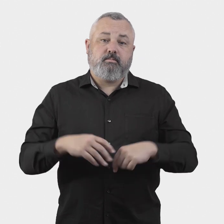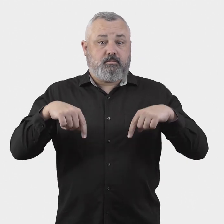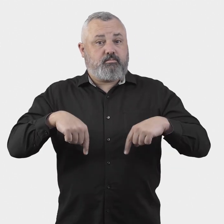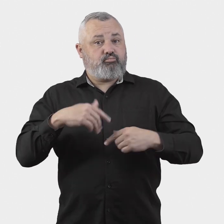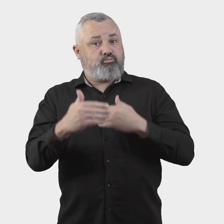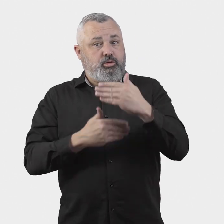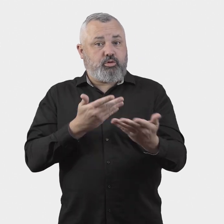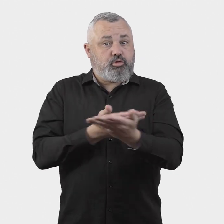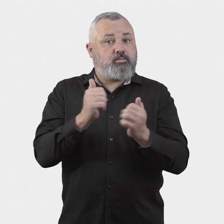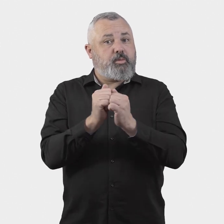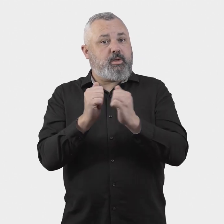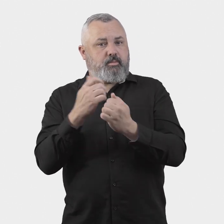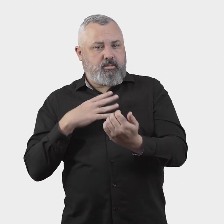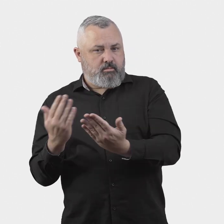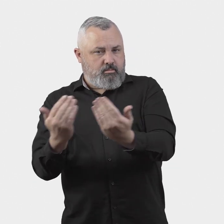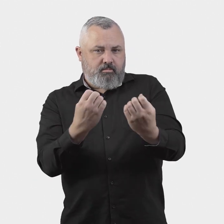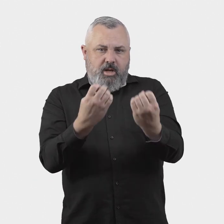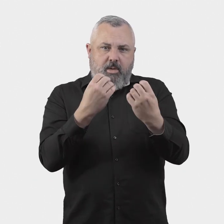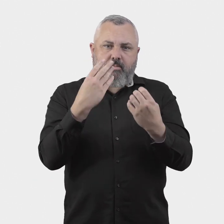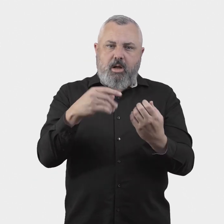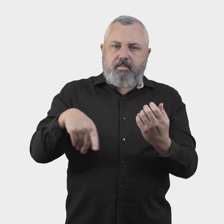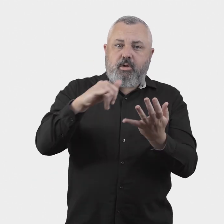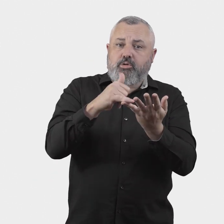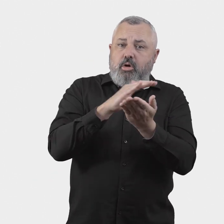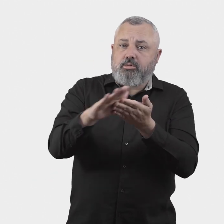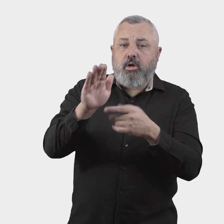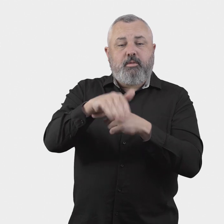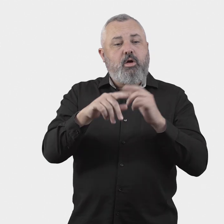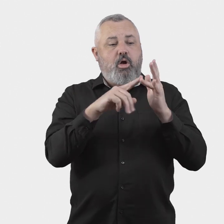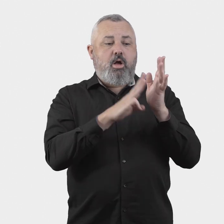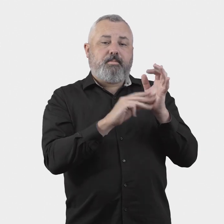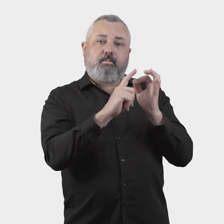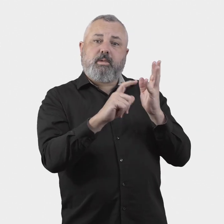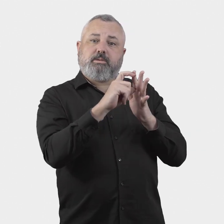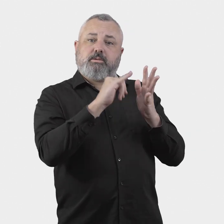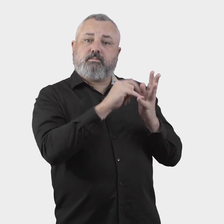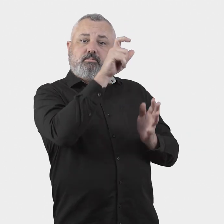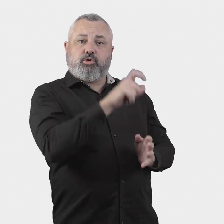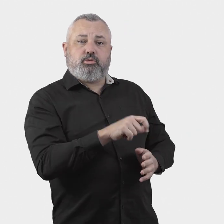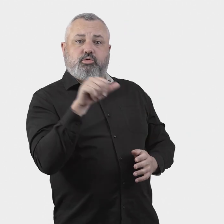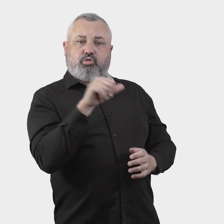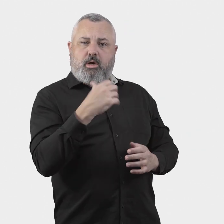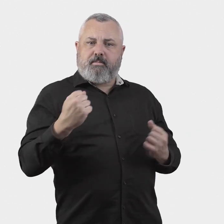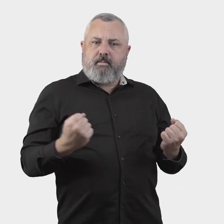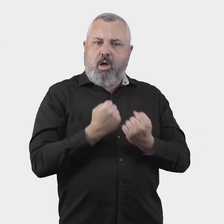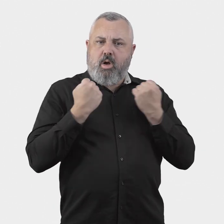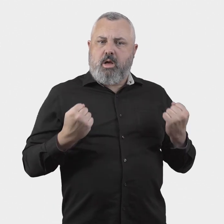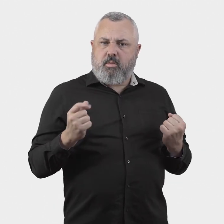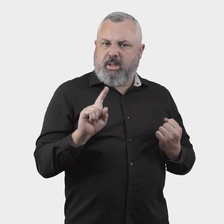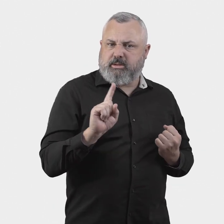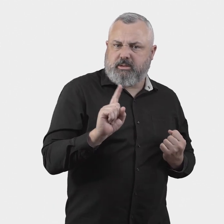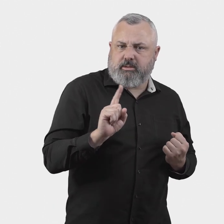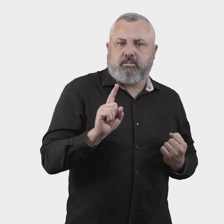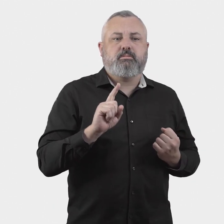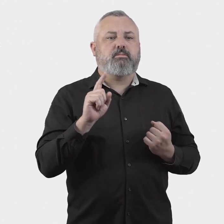This consultation paper seeks stakeholders’ views on the powers that the ombudsperson should have to